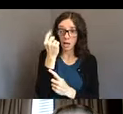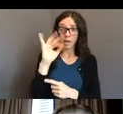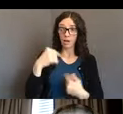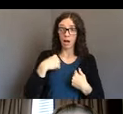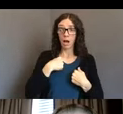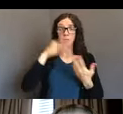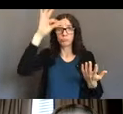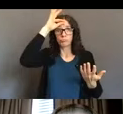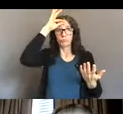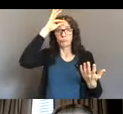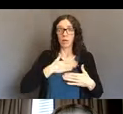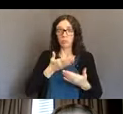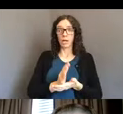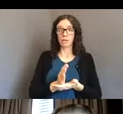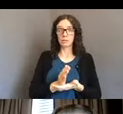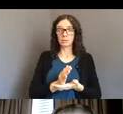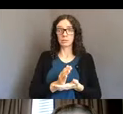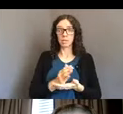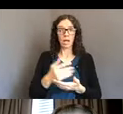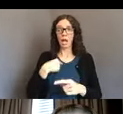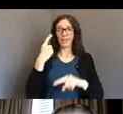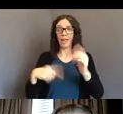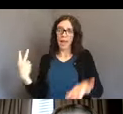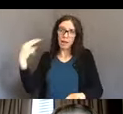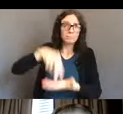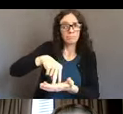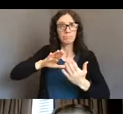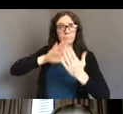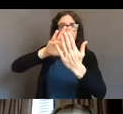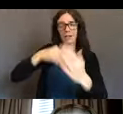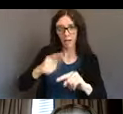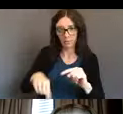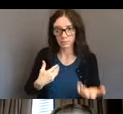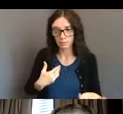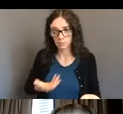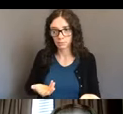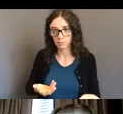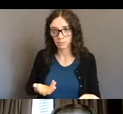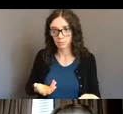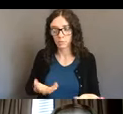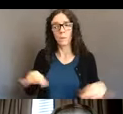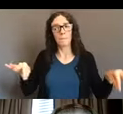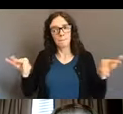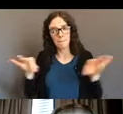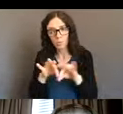also known as legal anarchy, it's making sure that people have the tools and the information they need to effectuate their rights,